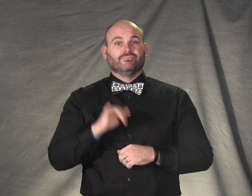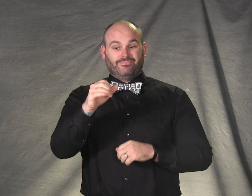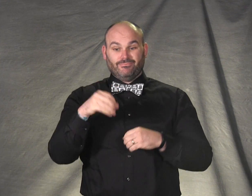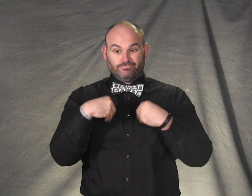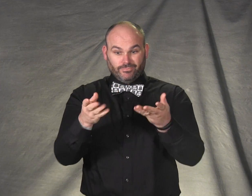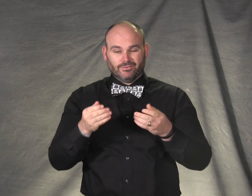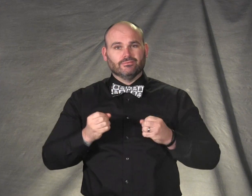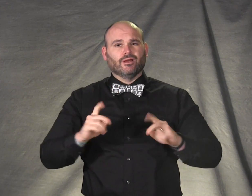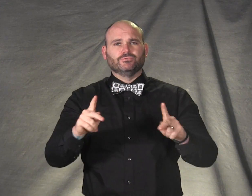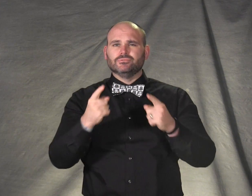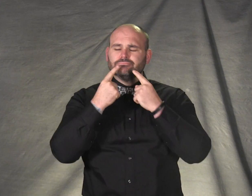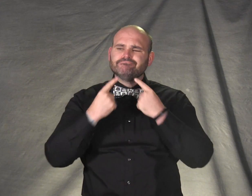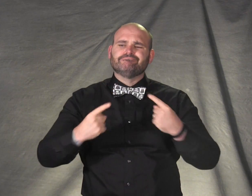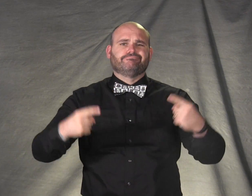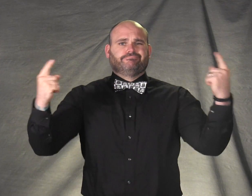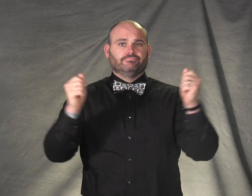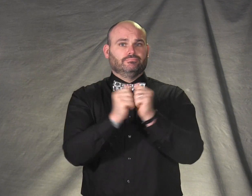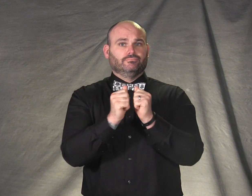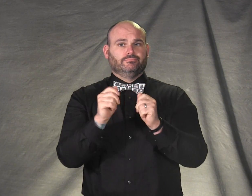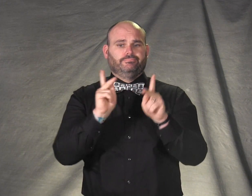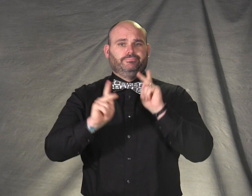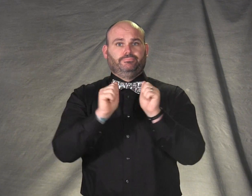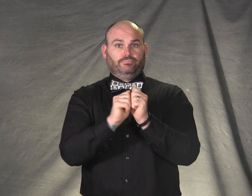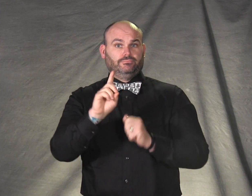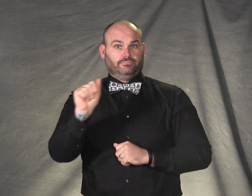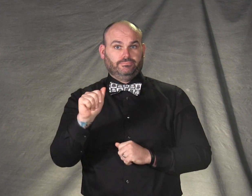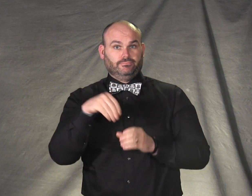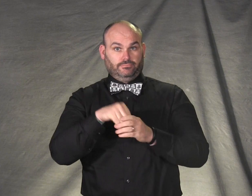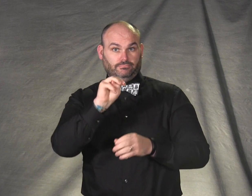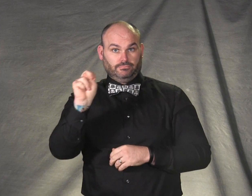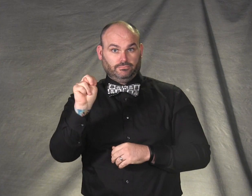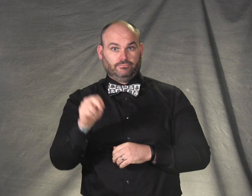with the best opportunities for success.